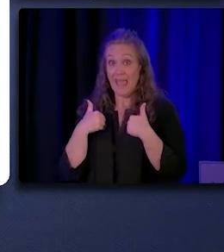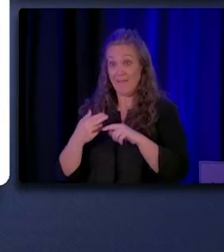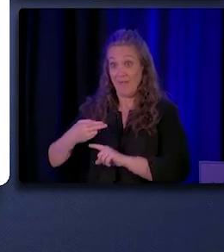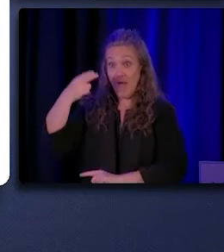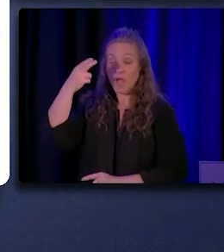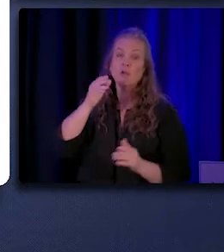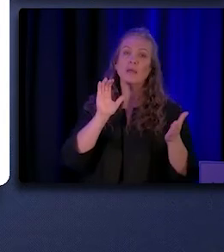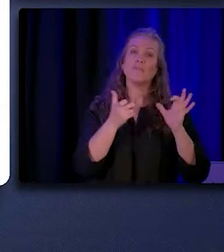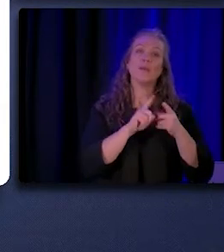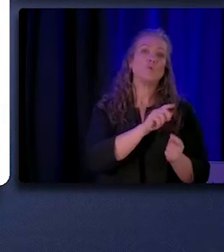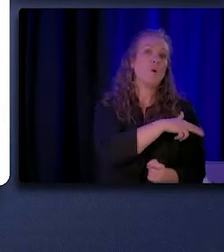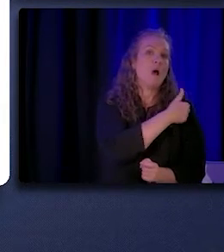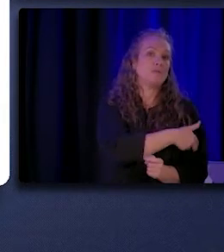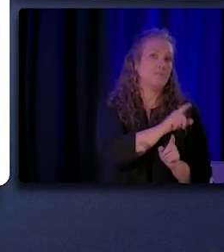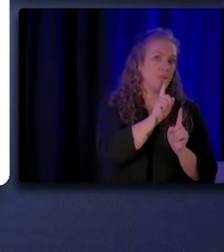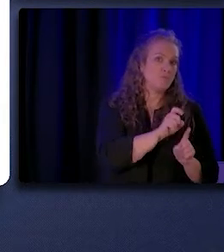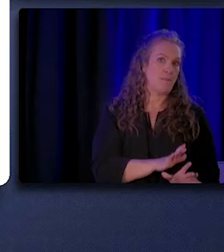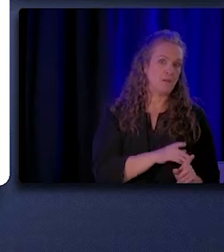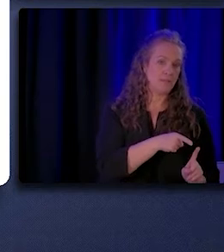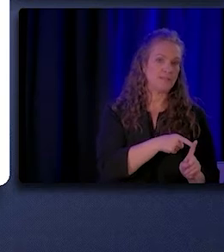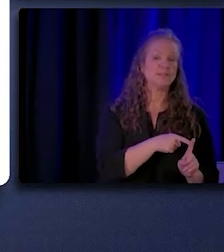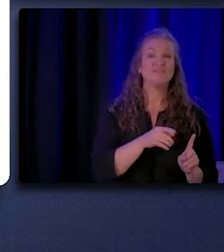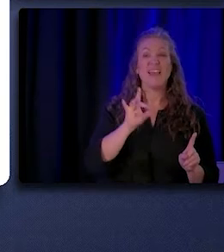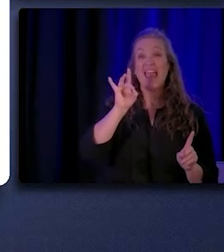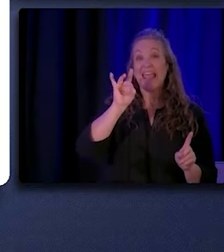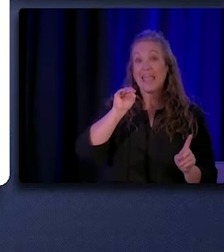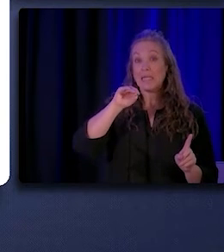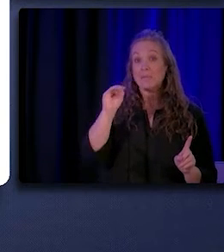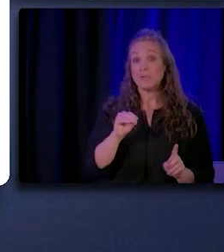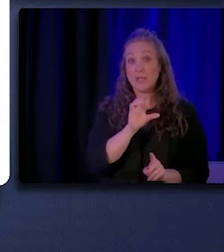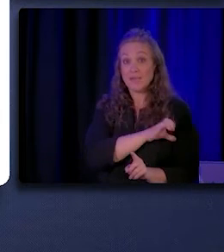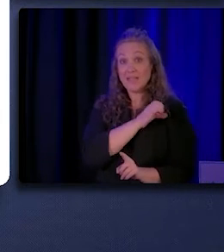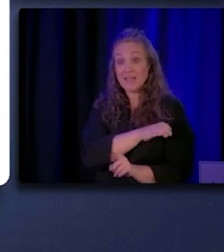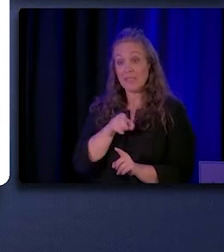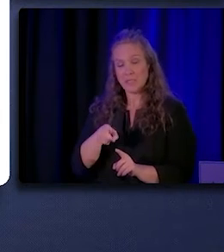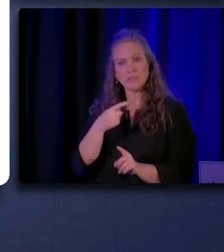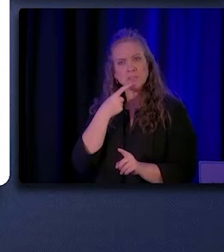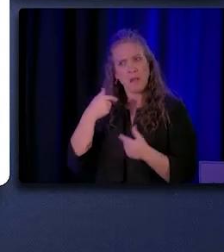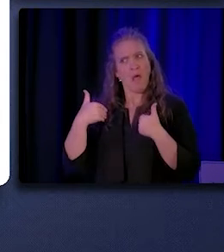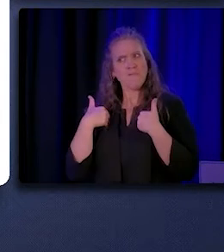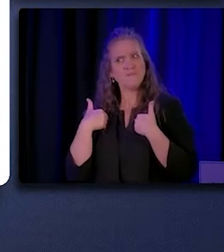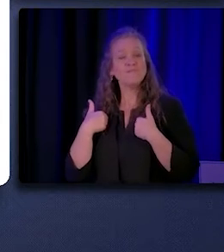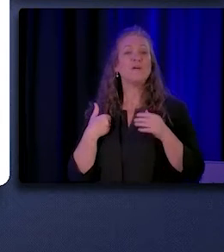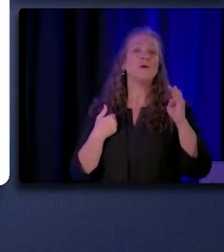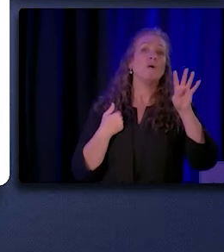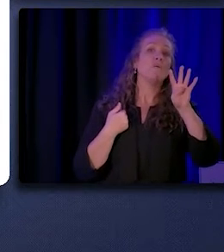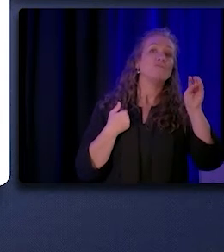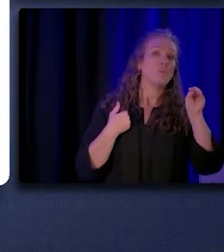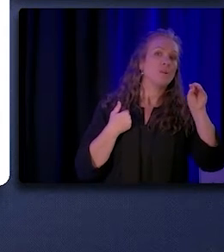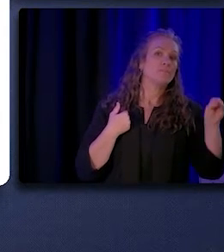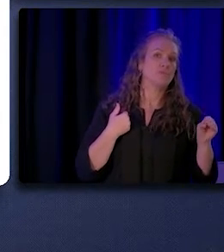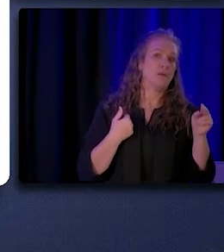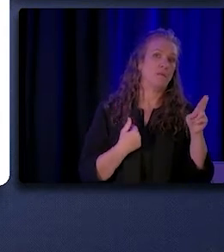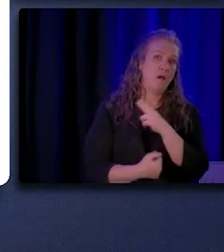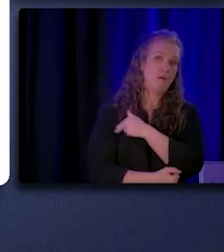to hospital respondents, with nearly 80% of clinics saying that they employed them and 40% of hospitals saying that they employed them.